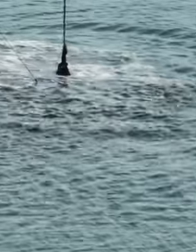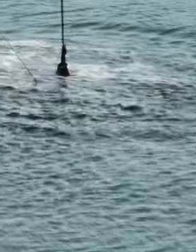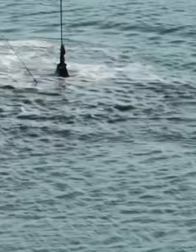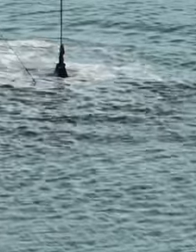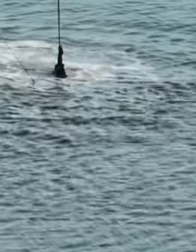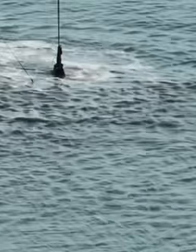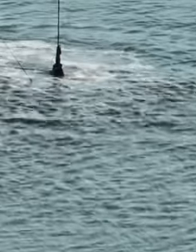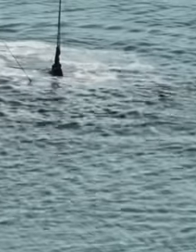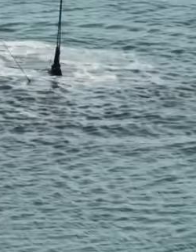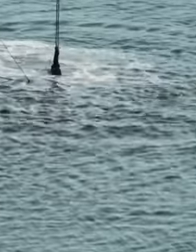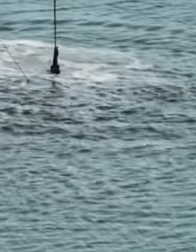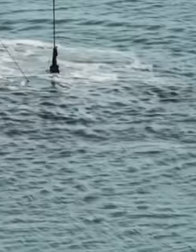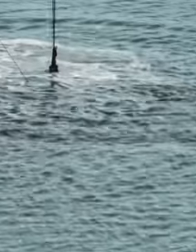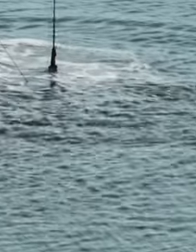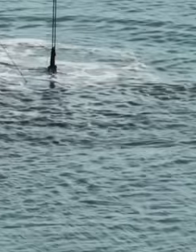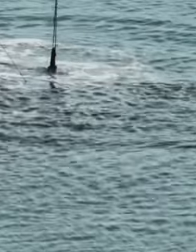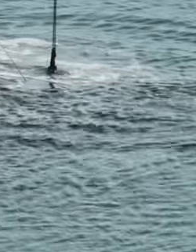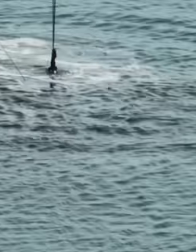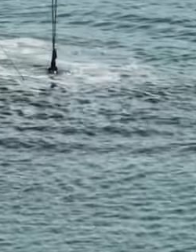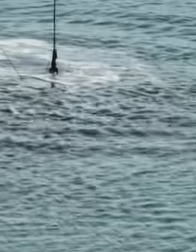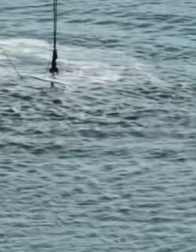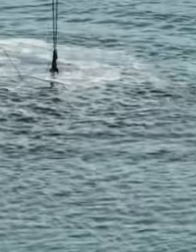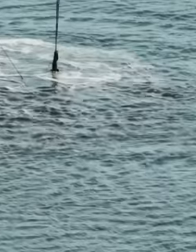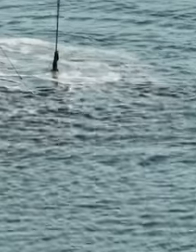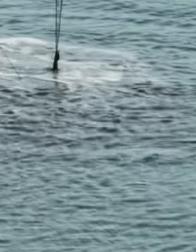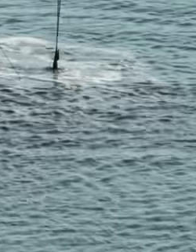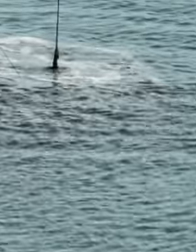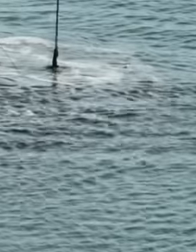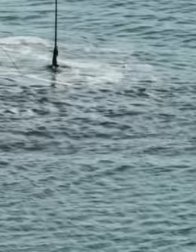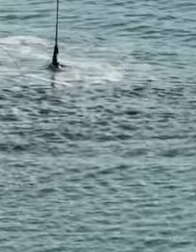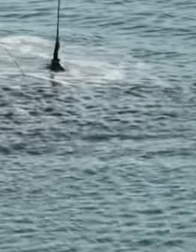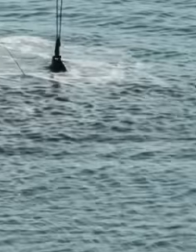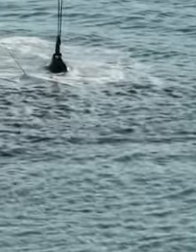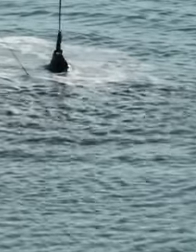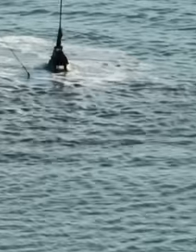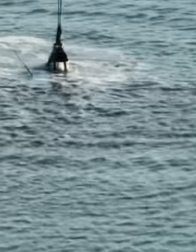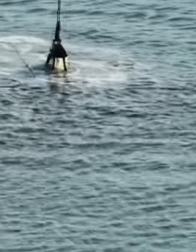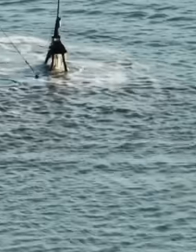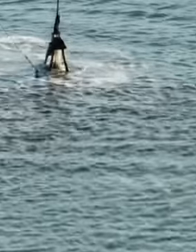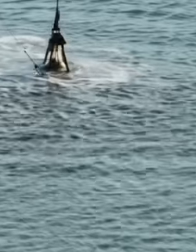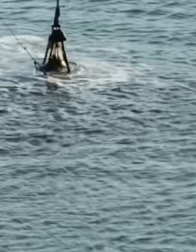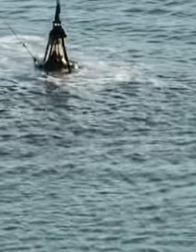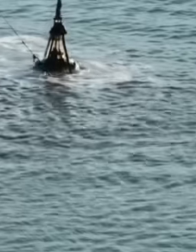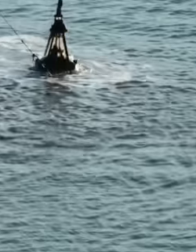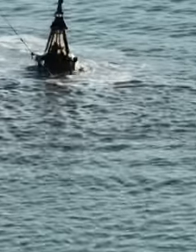loss of a very important amount of water and of course high values of Industrial pollution